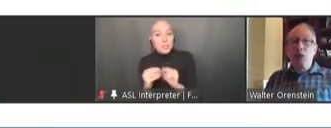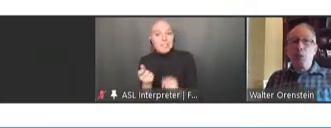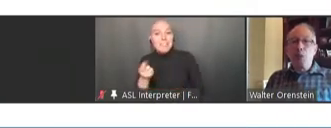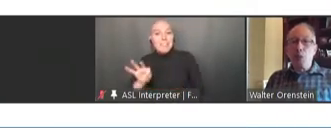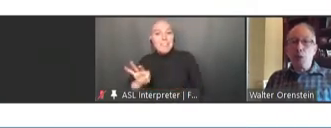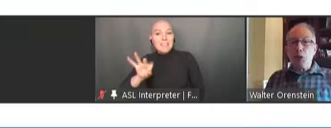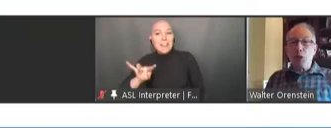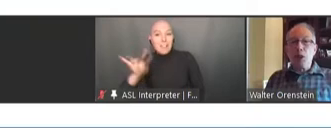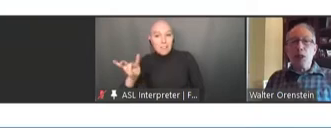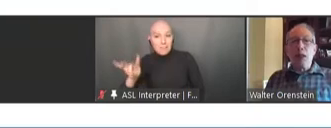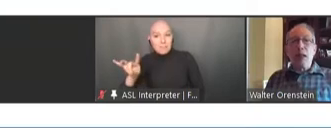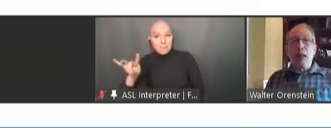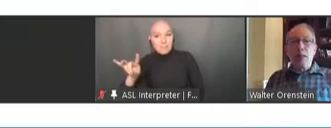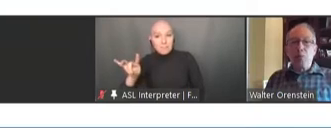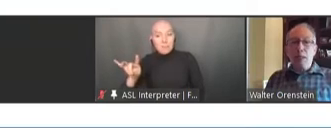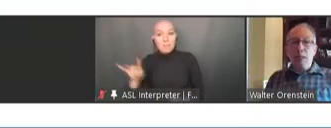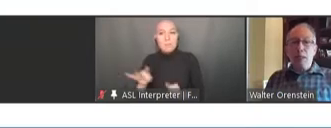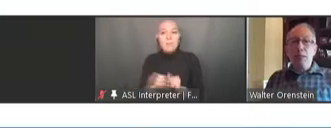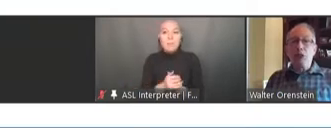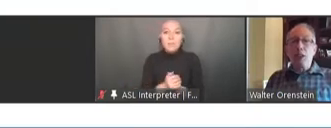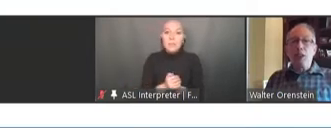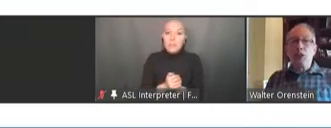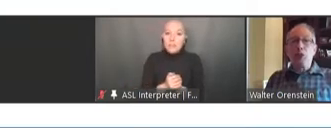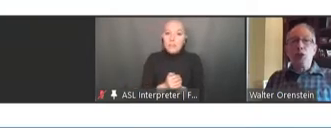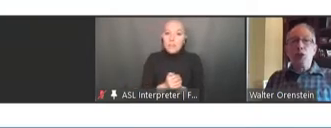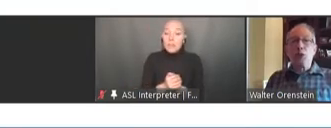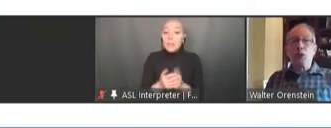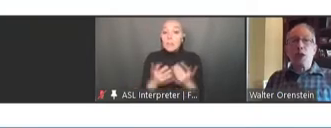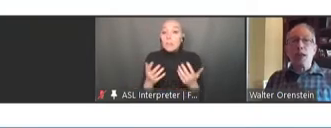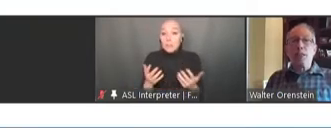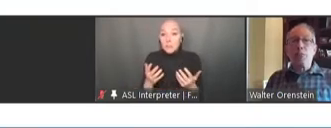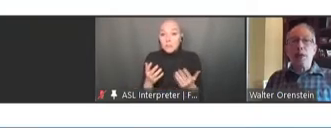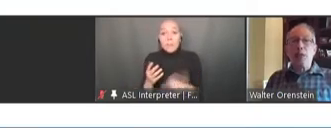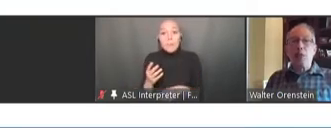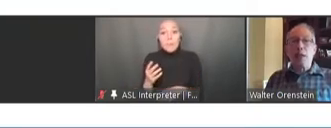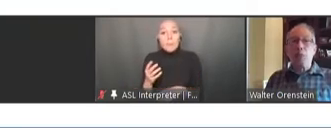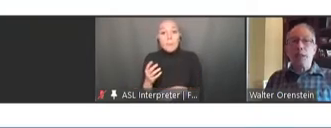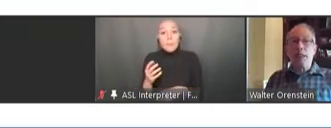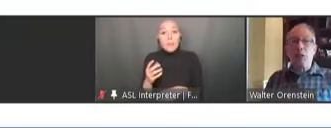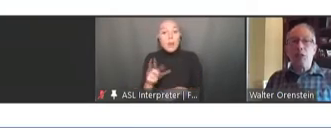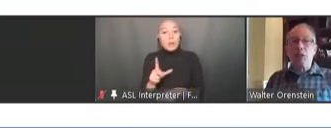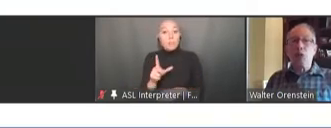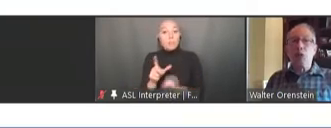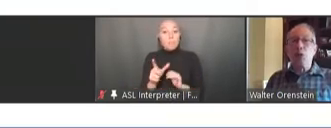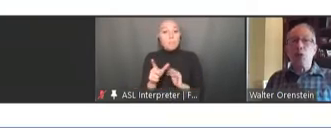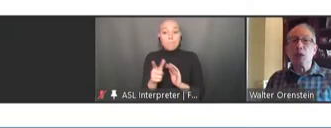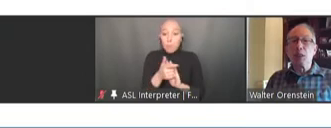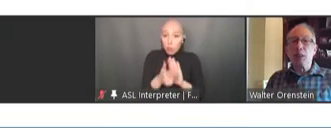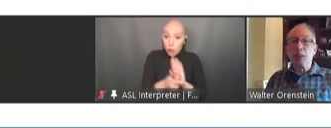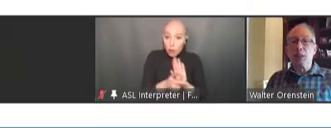The purpose in the legislation was to advise and make recommendations to the Assistant